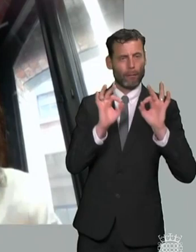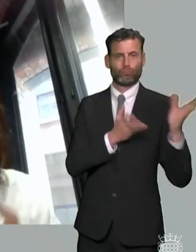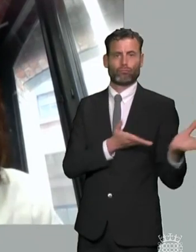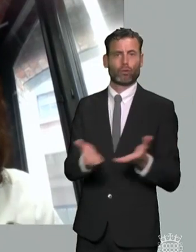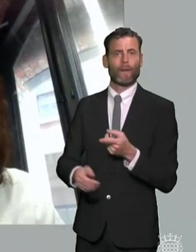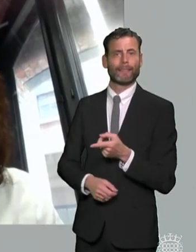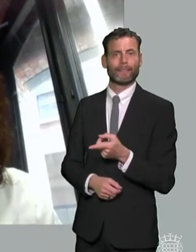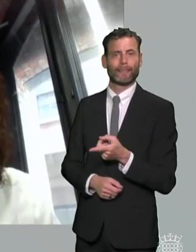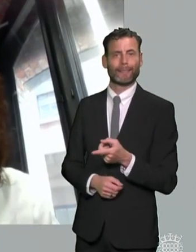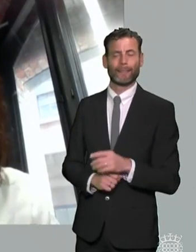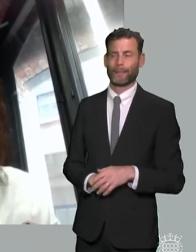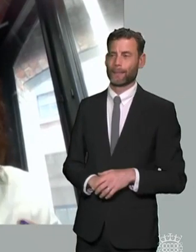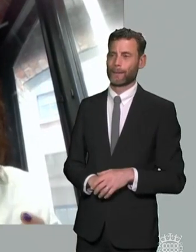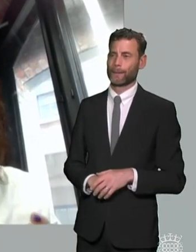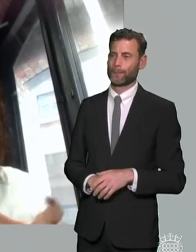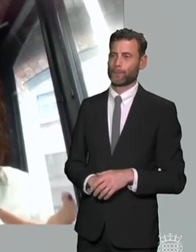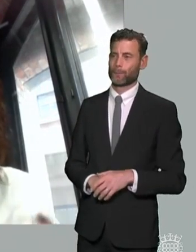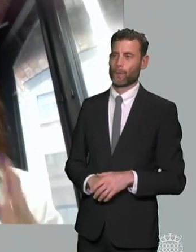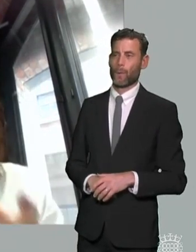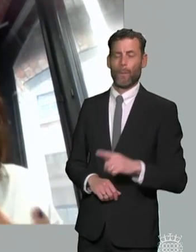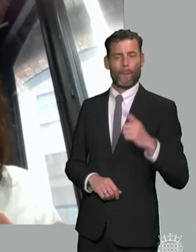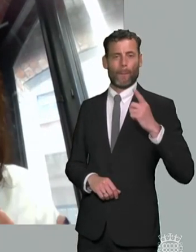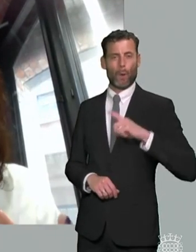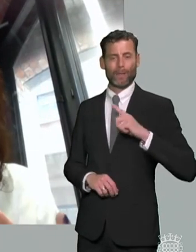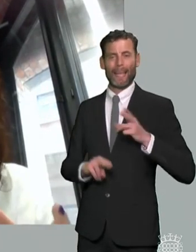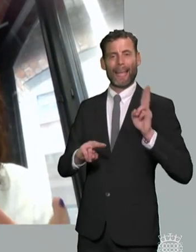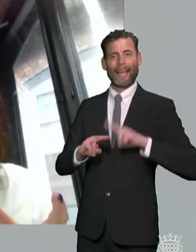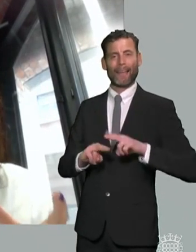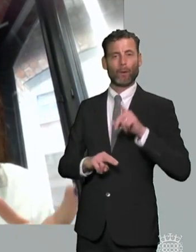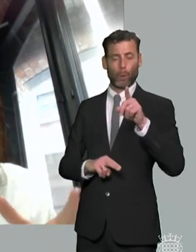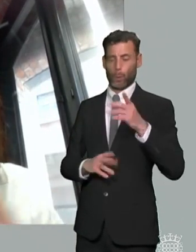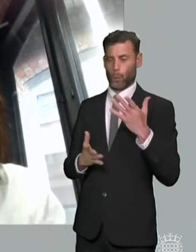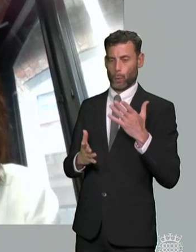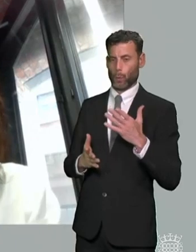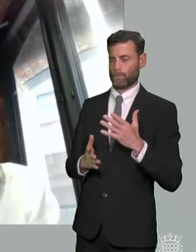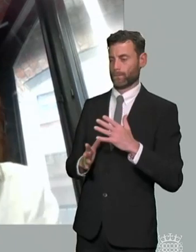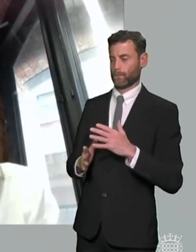block things um you put children in a kind of pigeon hole rather than you know an individualized